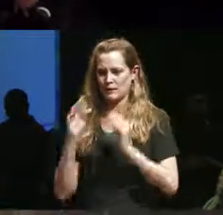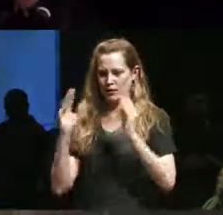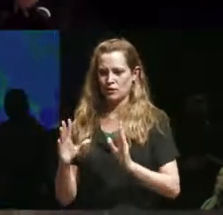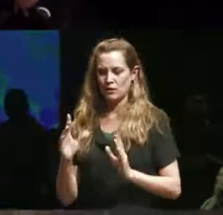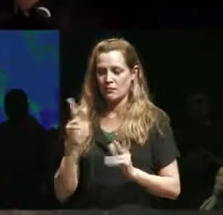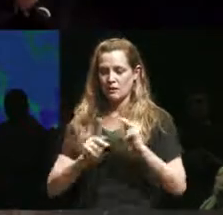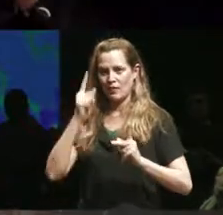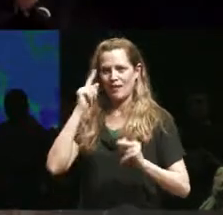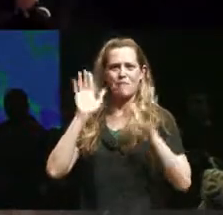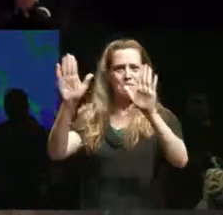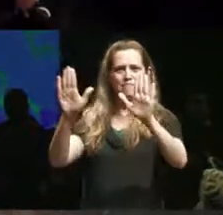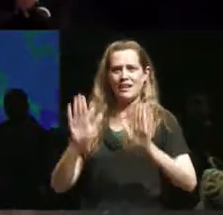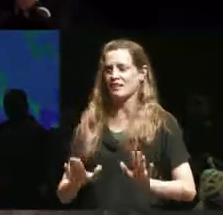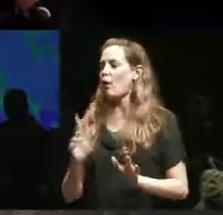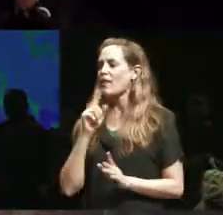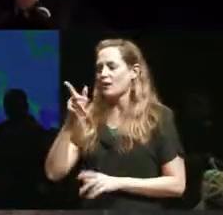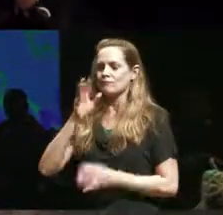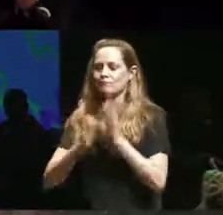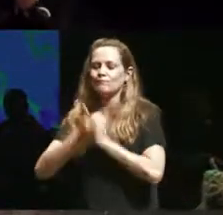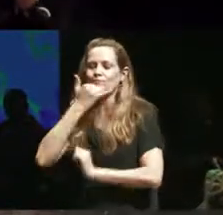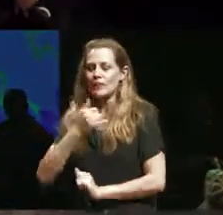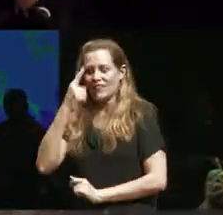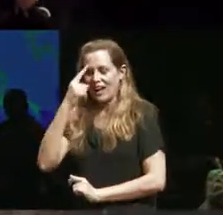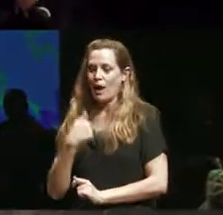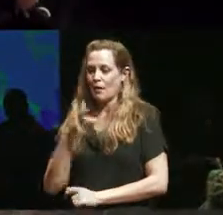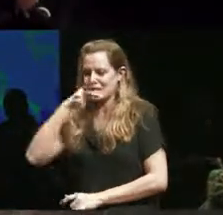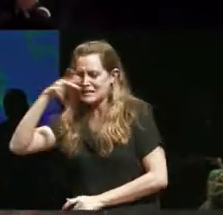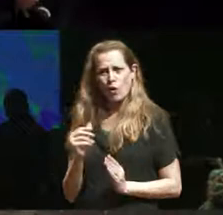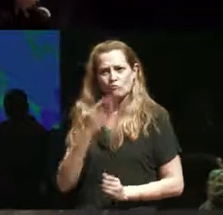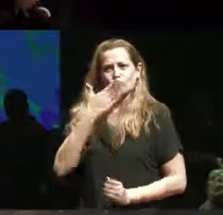I'm an amazing teacher it's because of this experience of adopting but I have